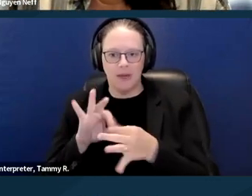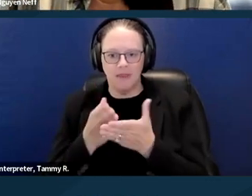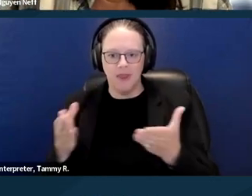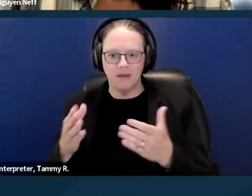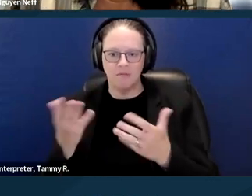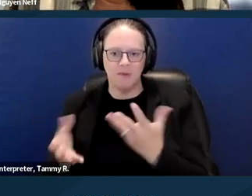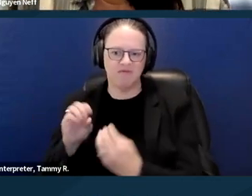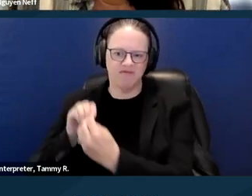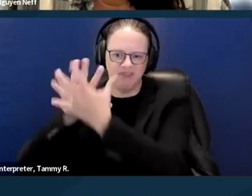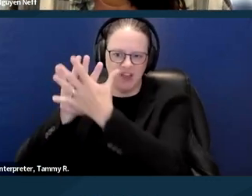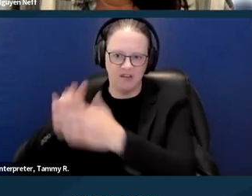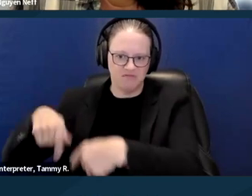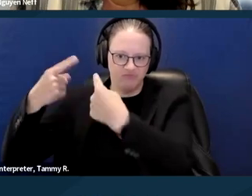where they're maybe yelling outside